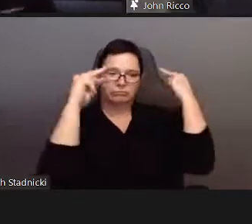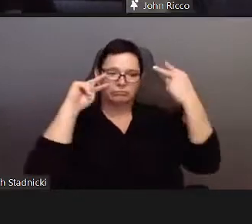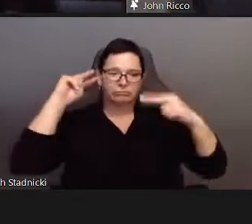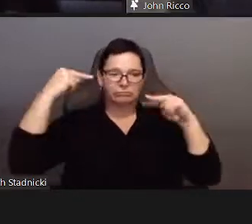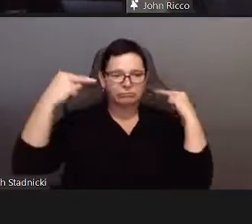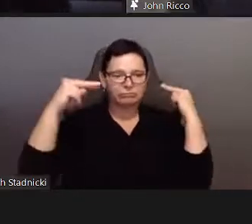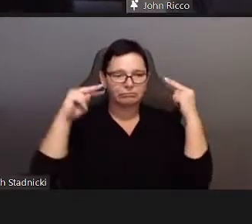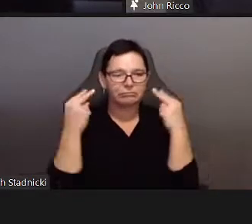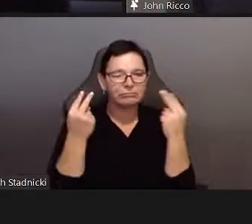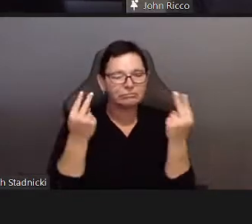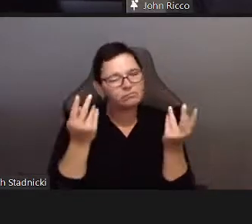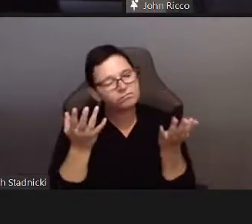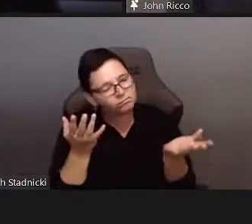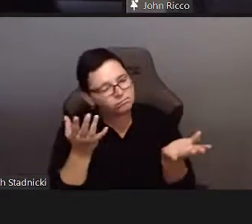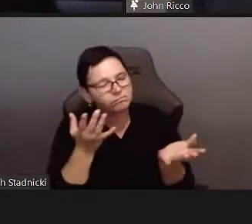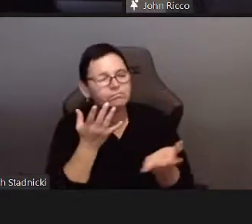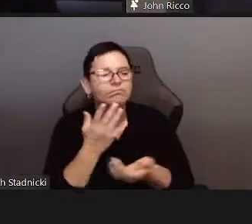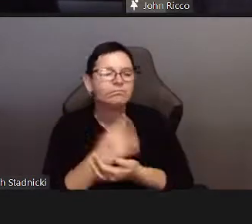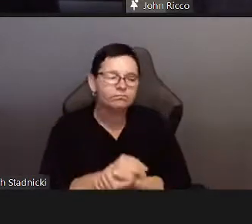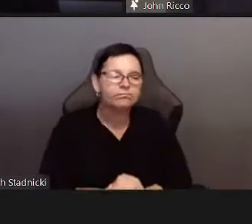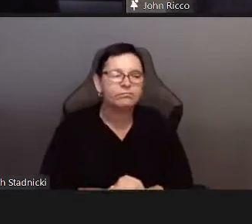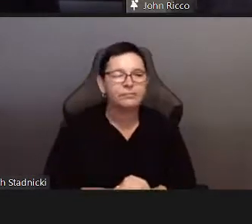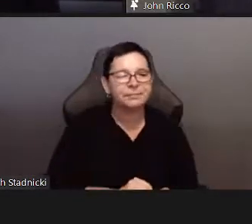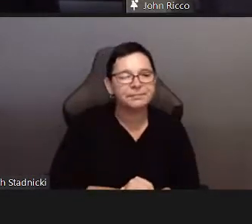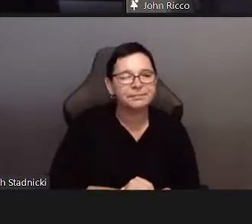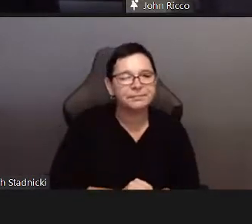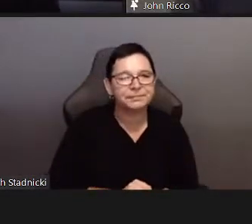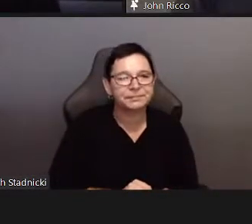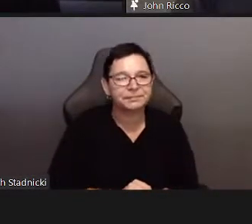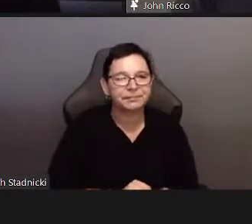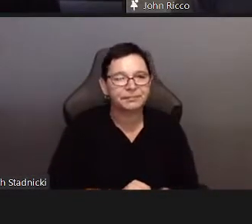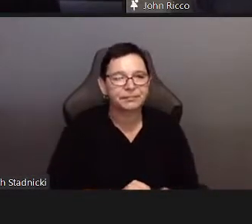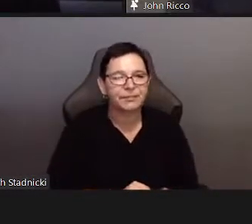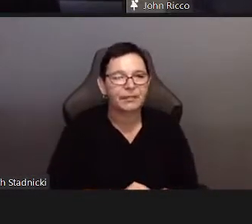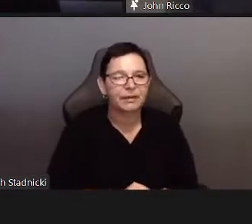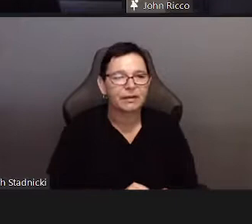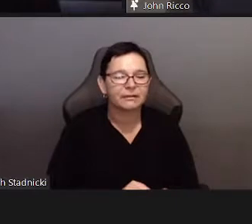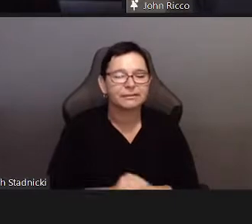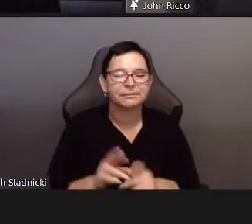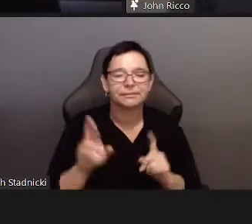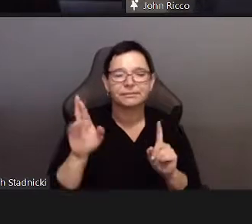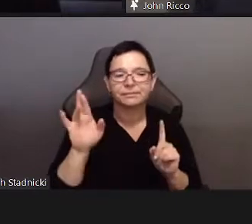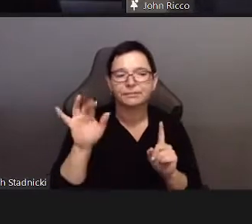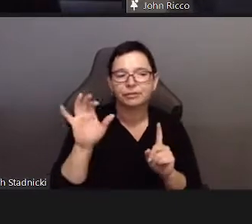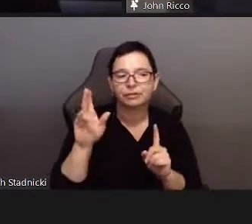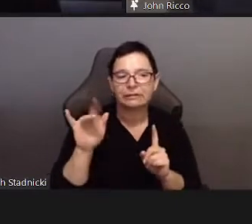that attention to the unloved would seem to be the opposite of Ruti’s subject who is forced to attend to the world and pay attention. *unlived